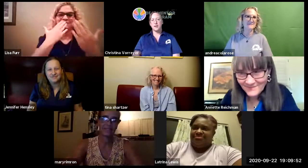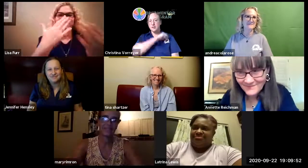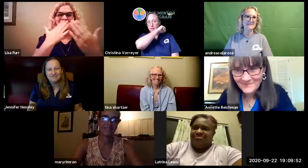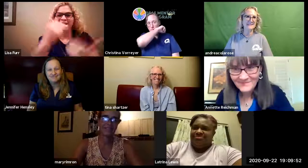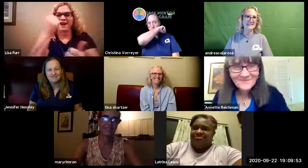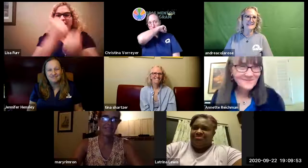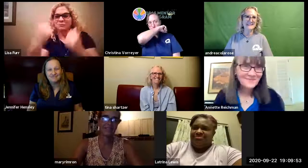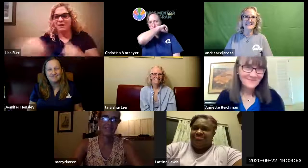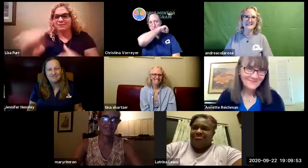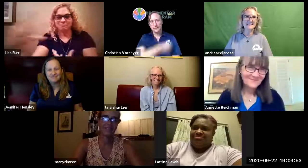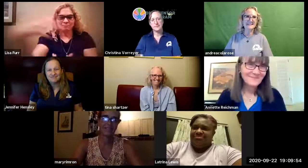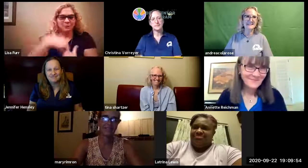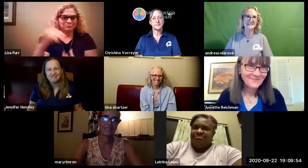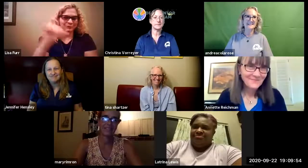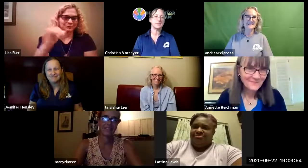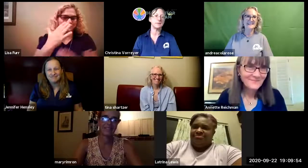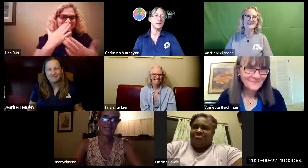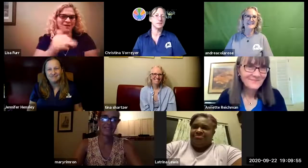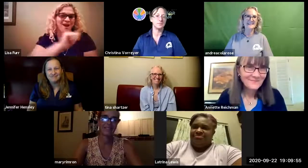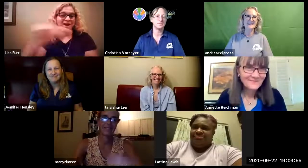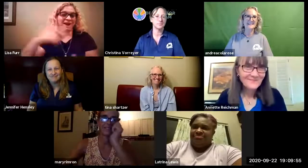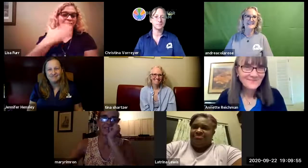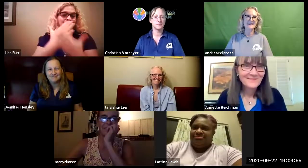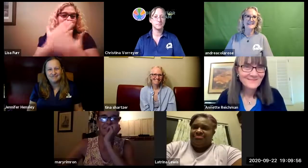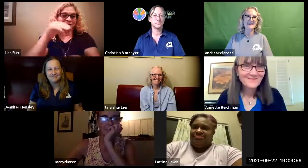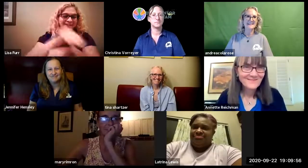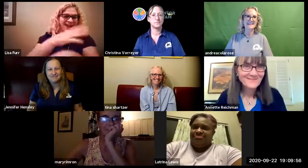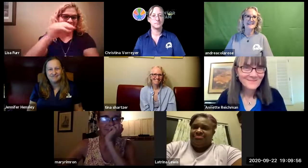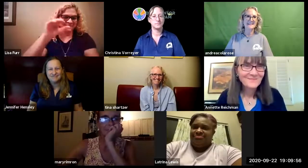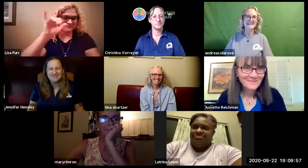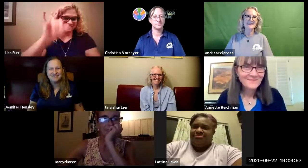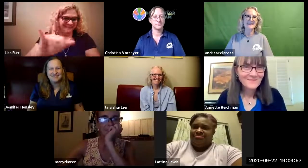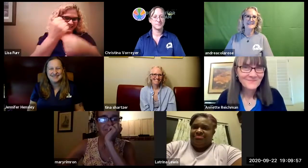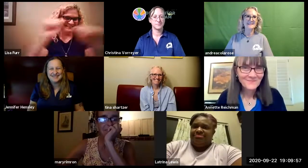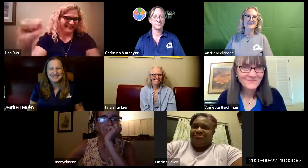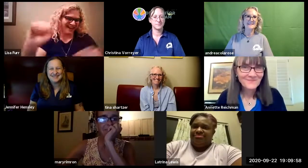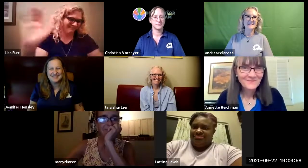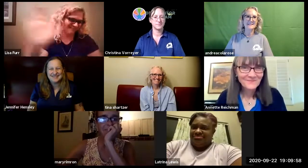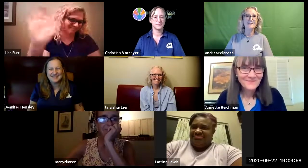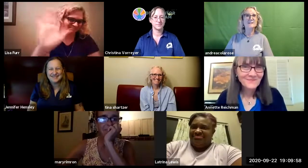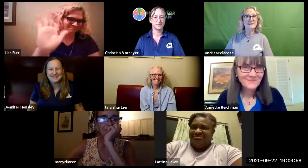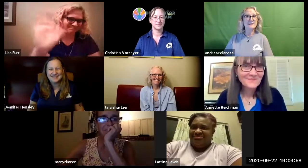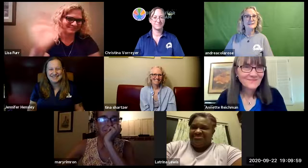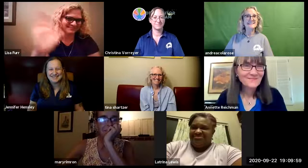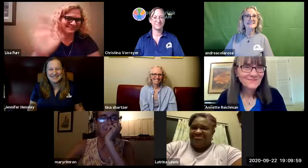and making us a successful school thank you so much i appreciate the audience participation as well have